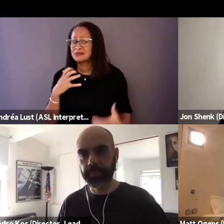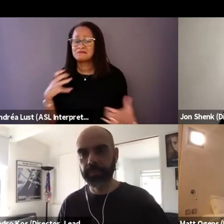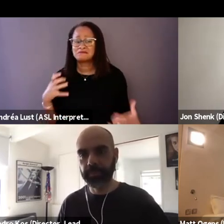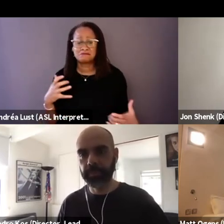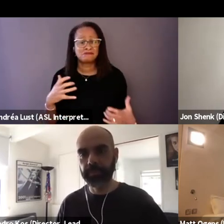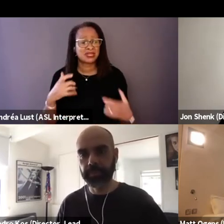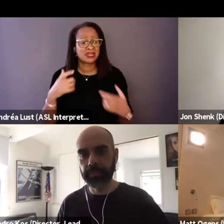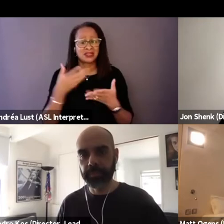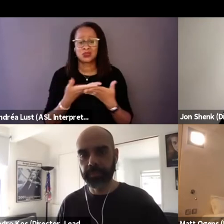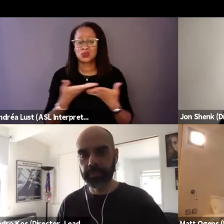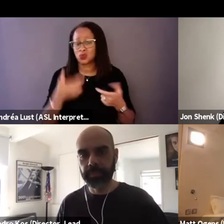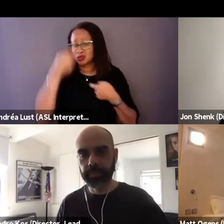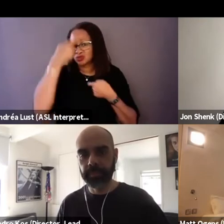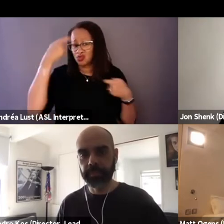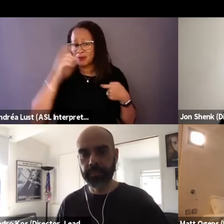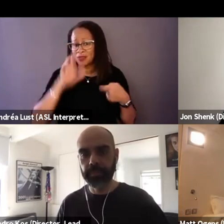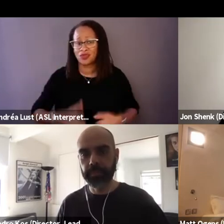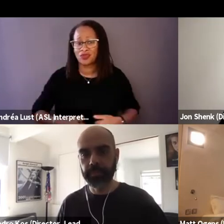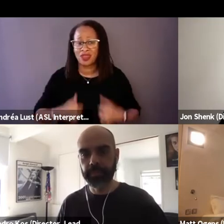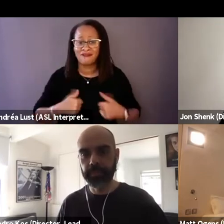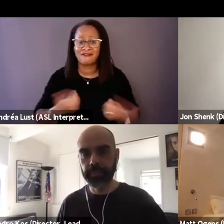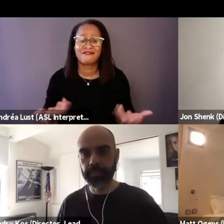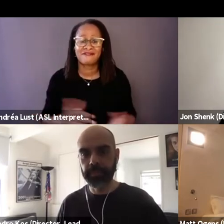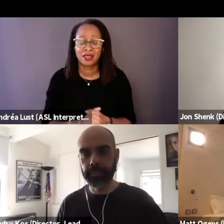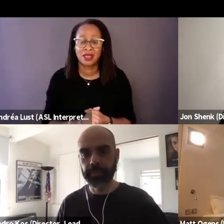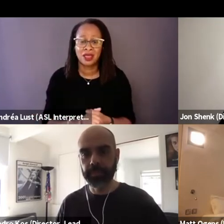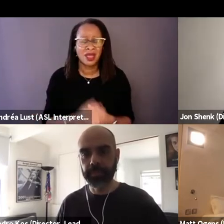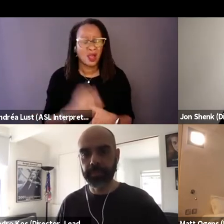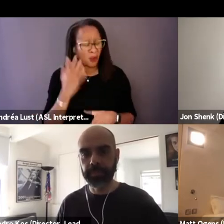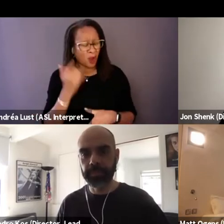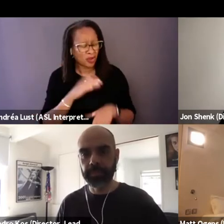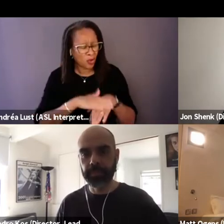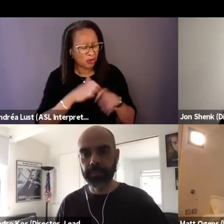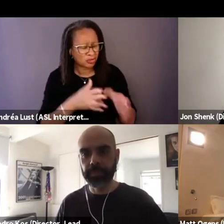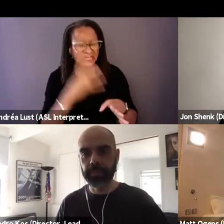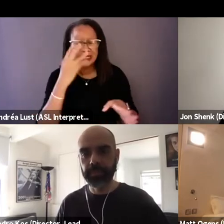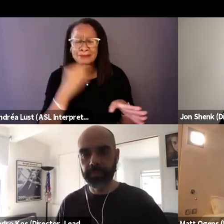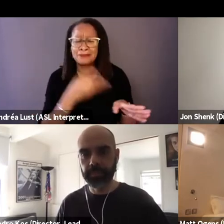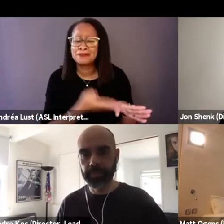or why are you sleeping on the streets? And you see it in their eyes,